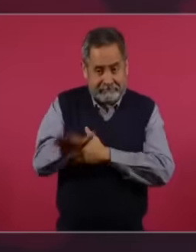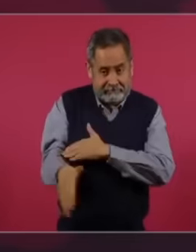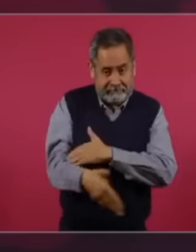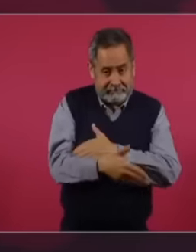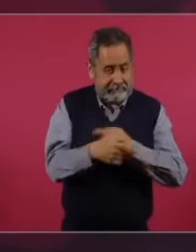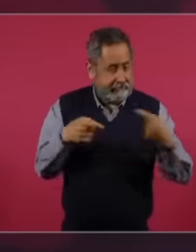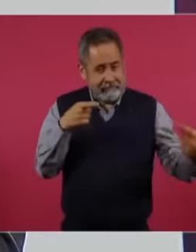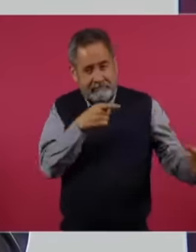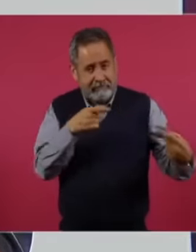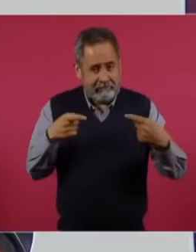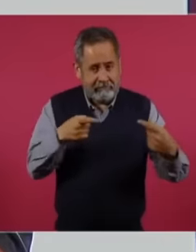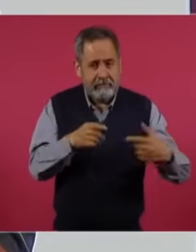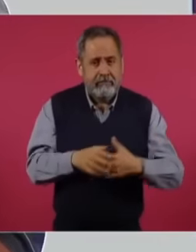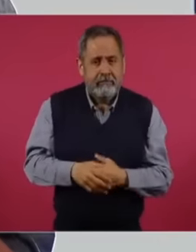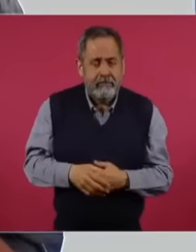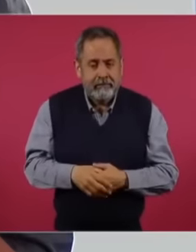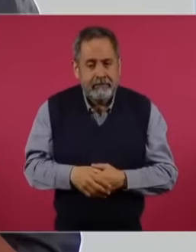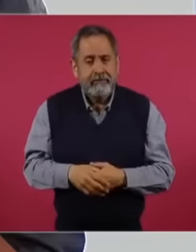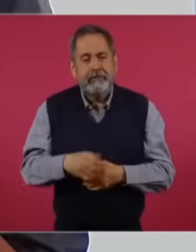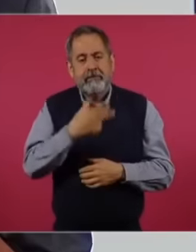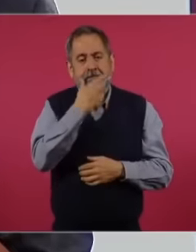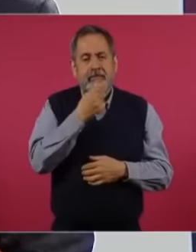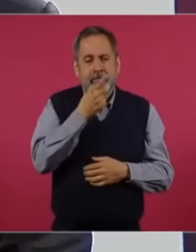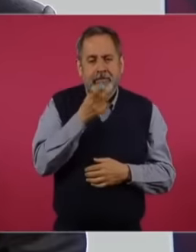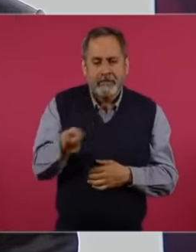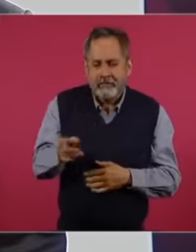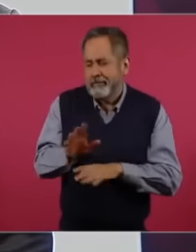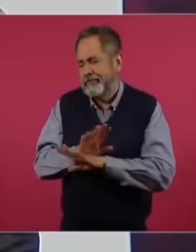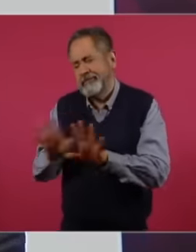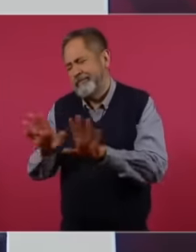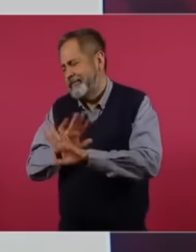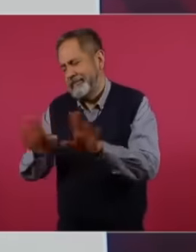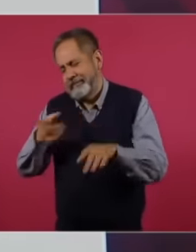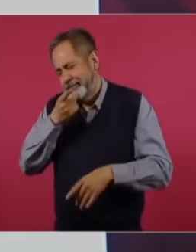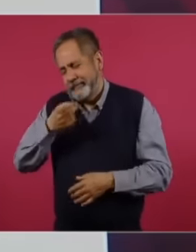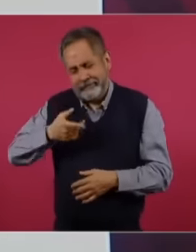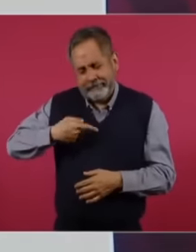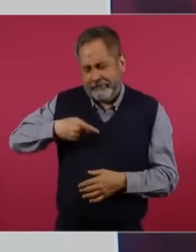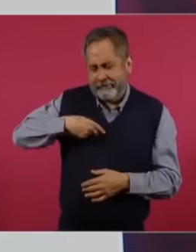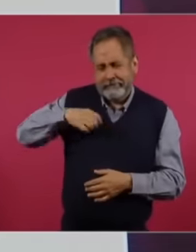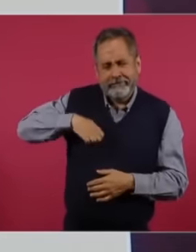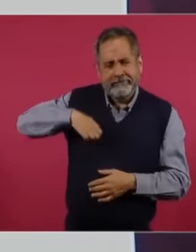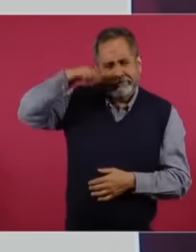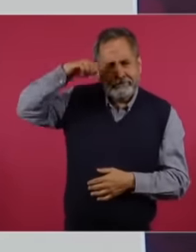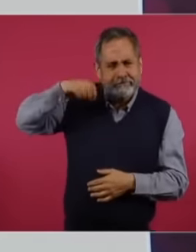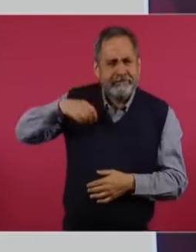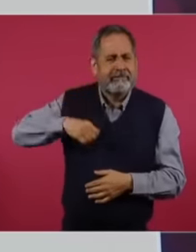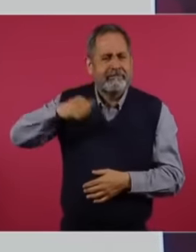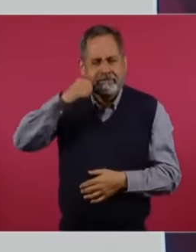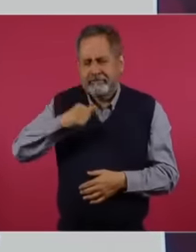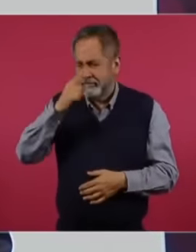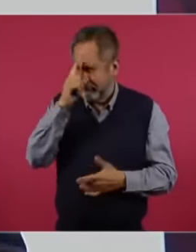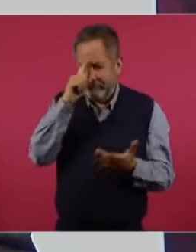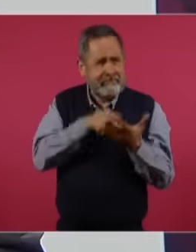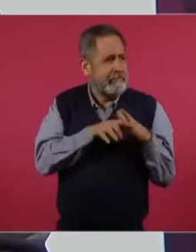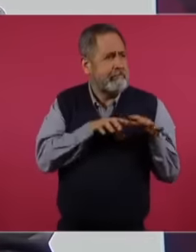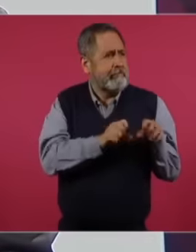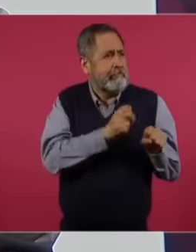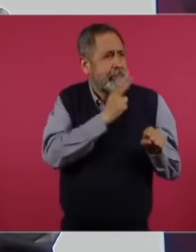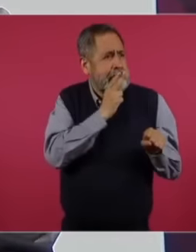end the Lord said to him, Look, I'm very old now, yes, I always believed in this